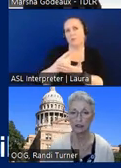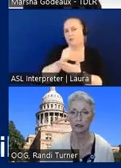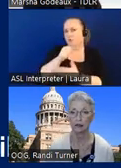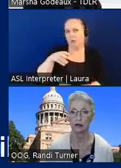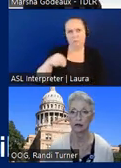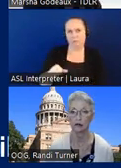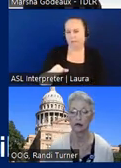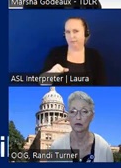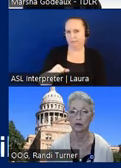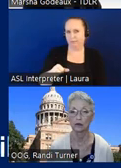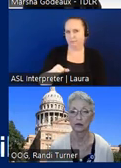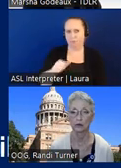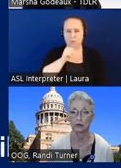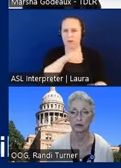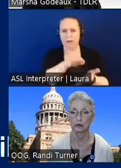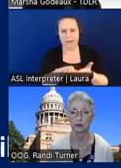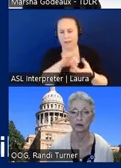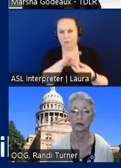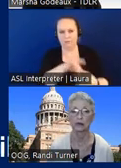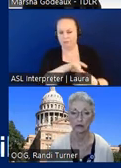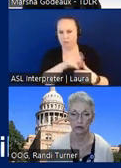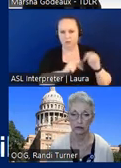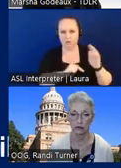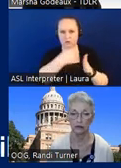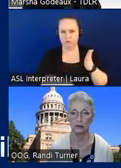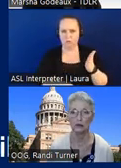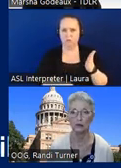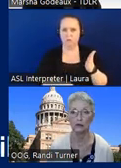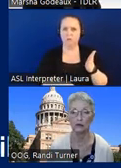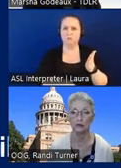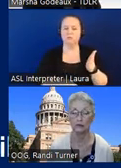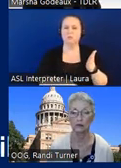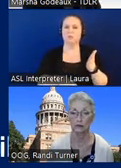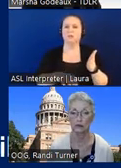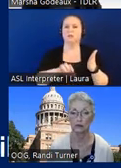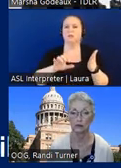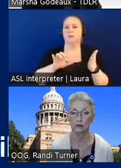i wouldn't count that towards your construction cost um it would be for your your building